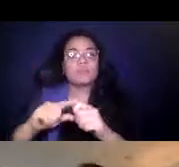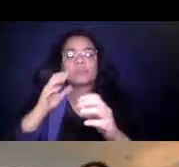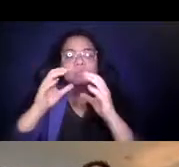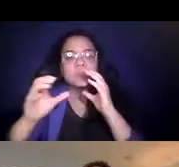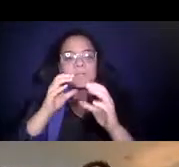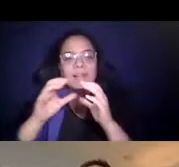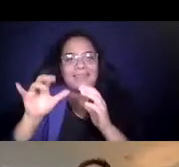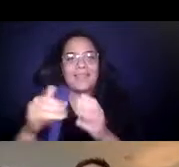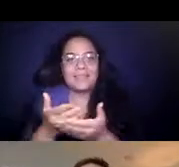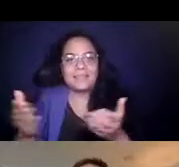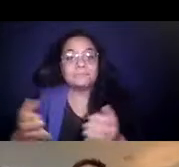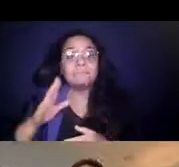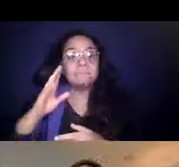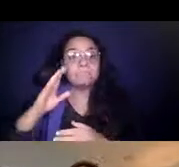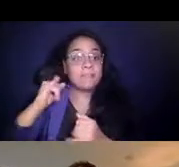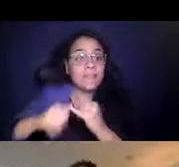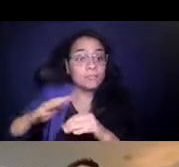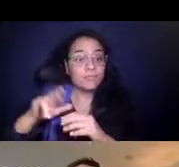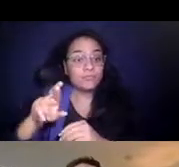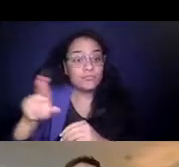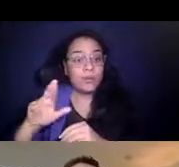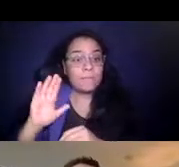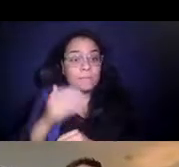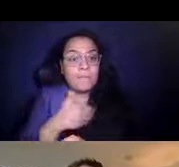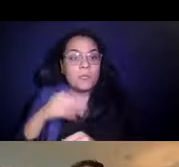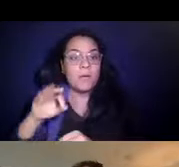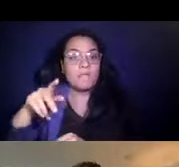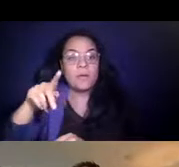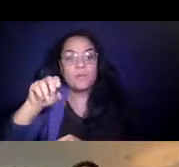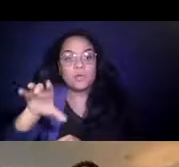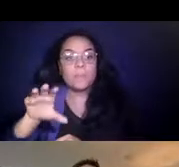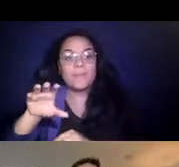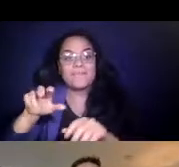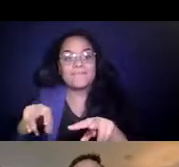14:23:31 Last to the right, our mob, the Potomac valley transit authority, moving a lot of